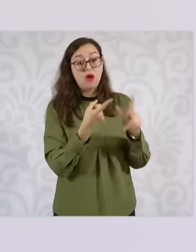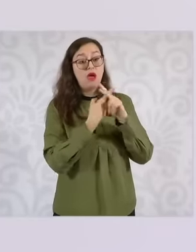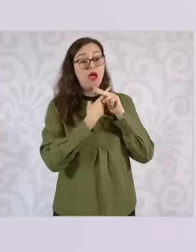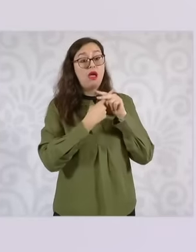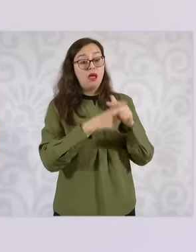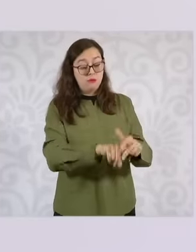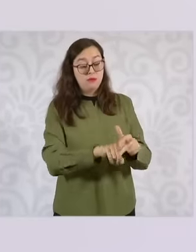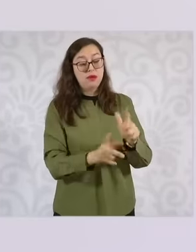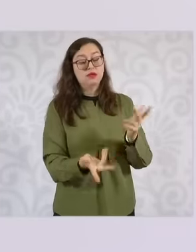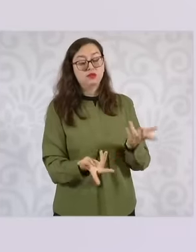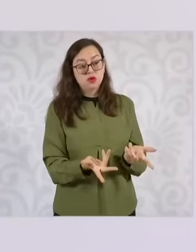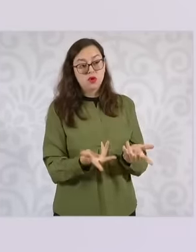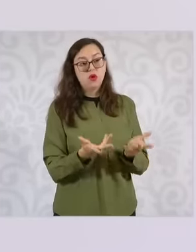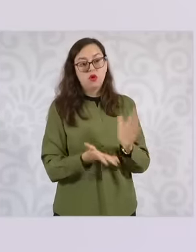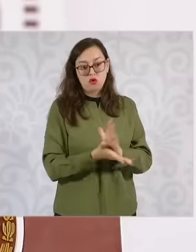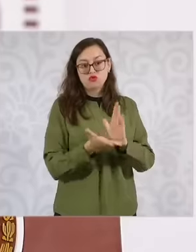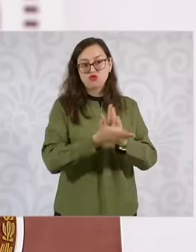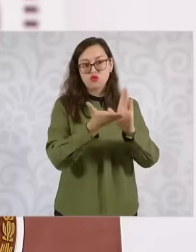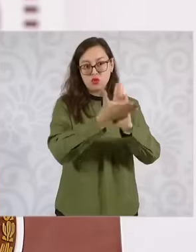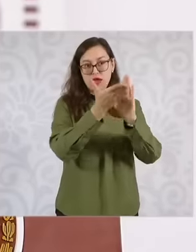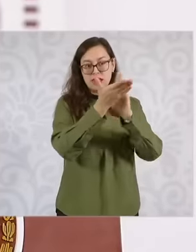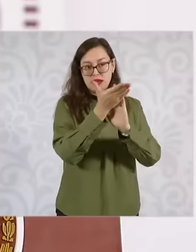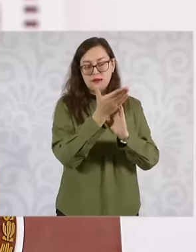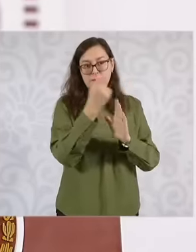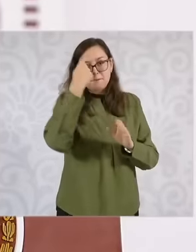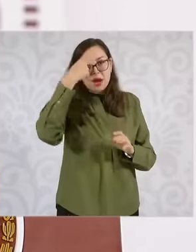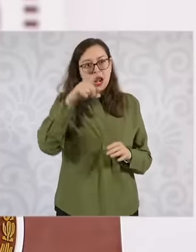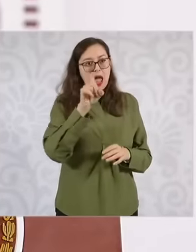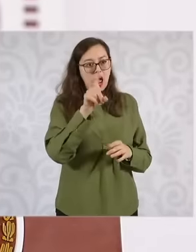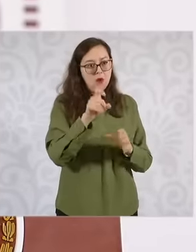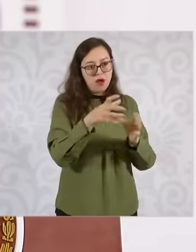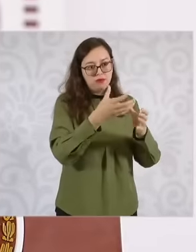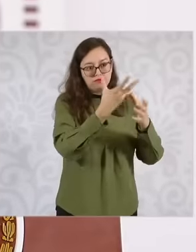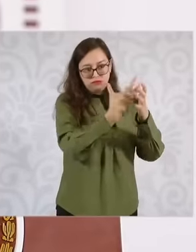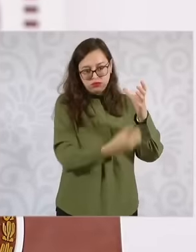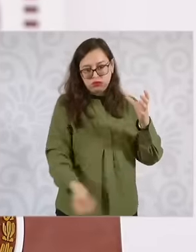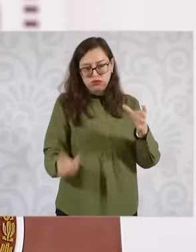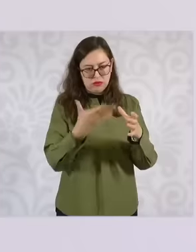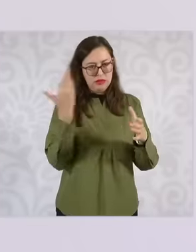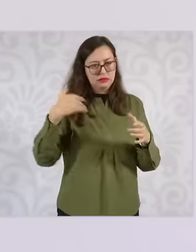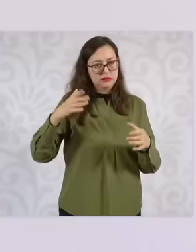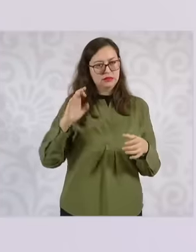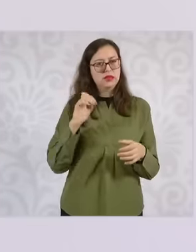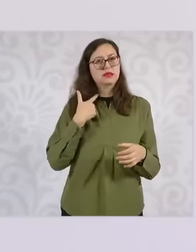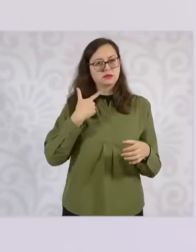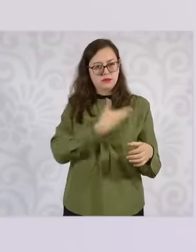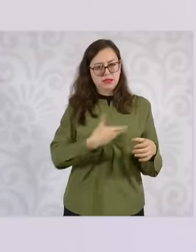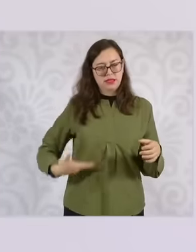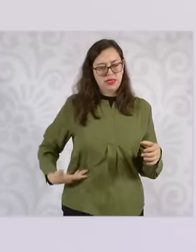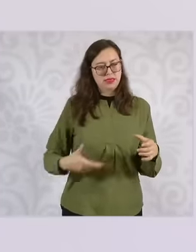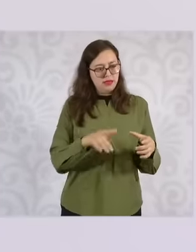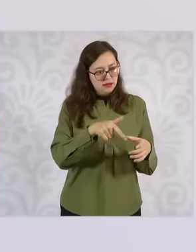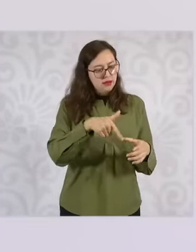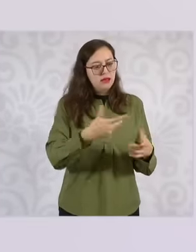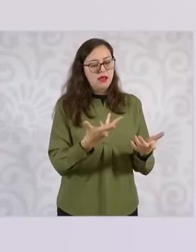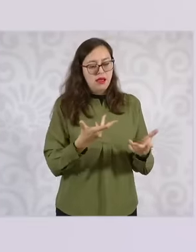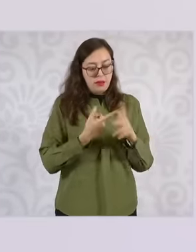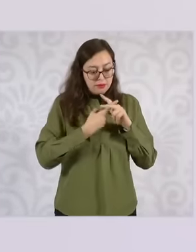risks of flooding, but we have to make a program of drainage of access to drinking water